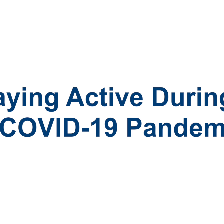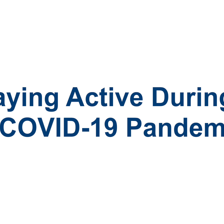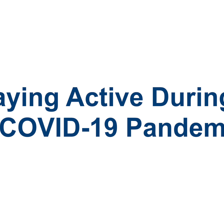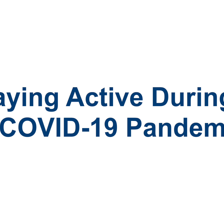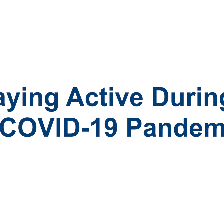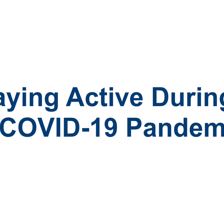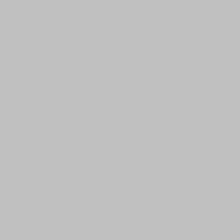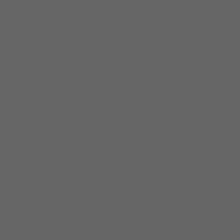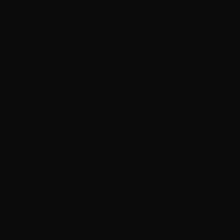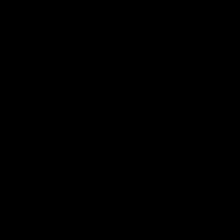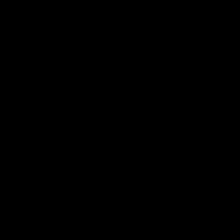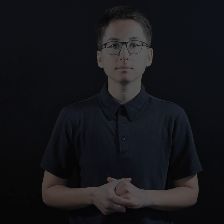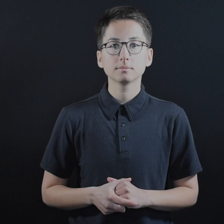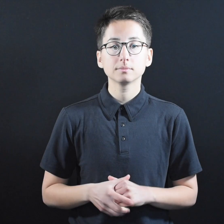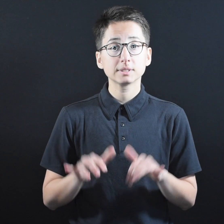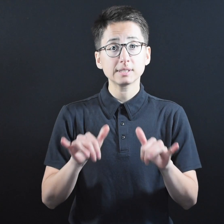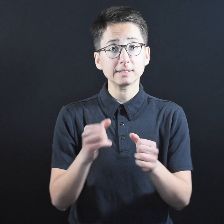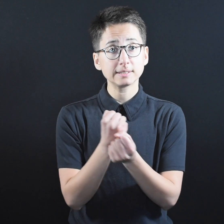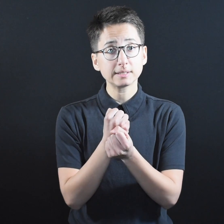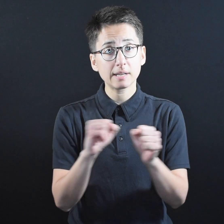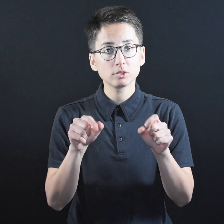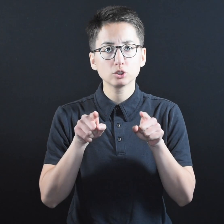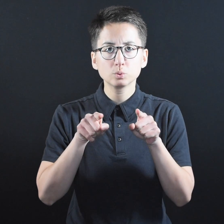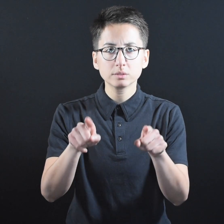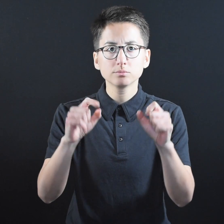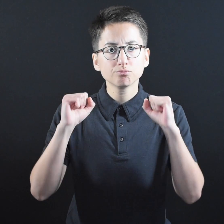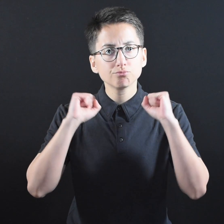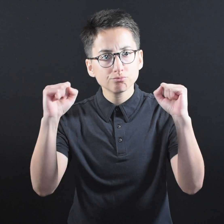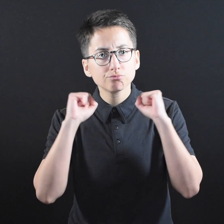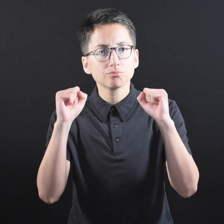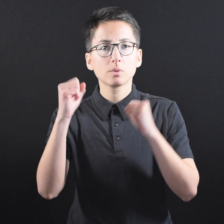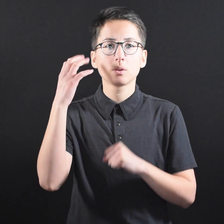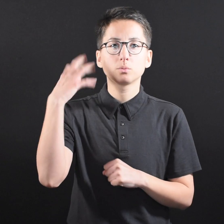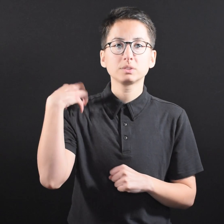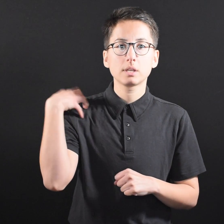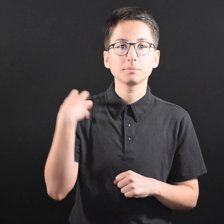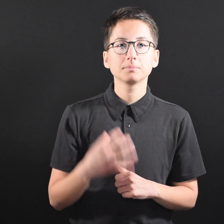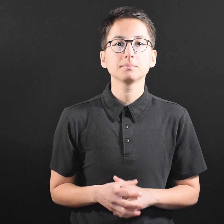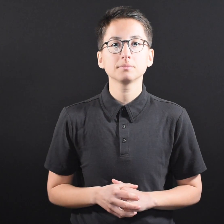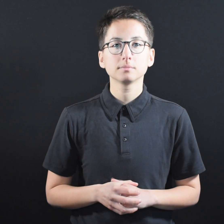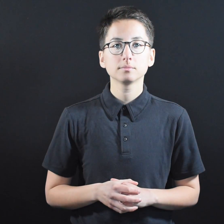Staying Active During the COVID-19 Pandemic Staying safe while exercising outdoors